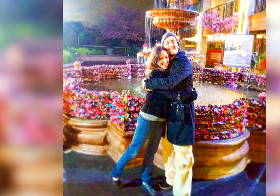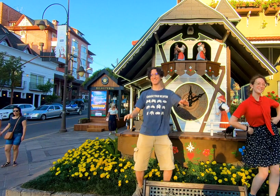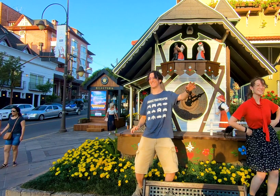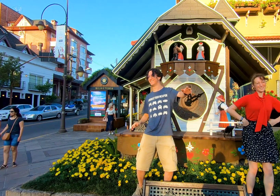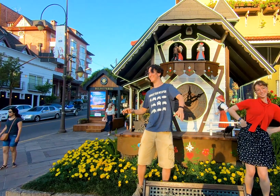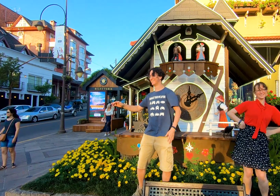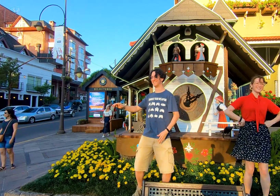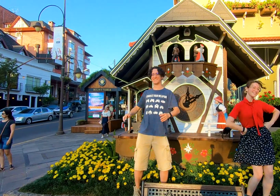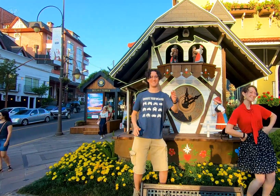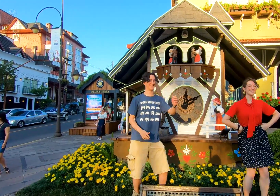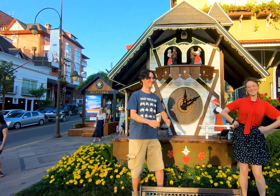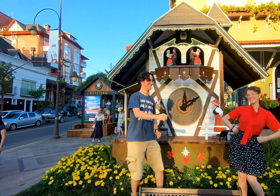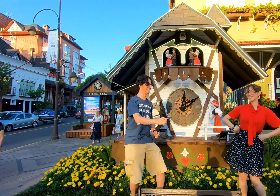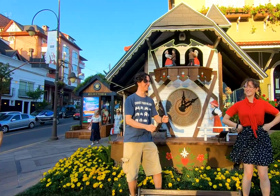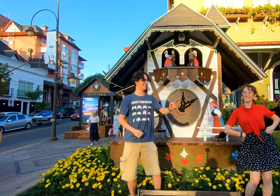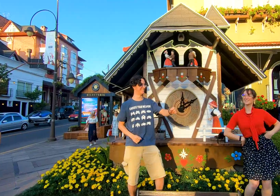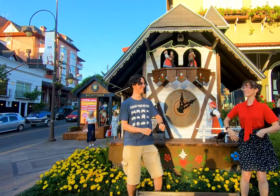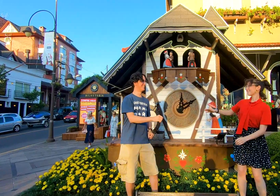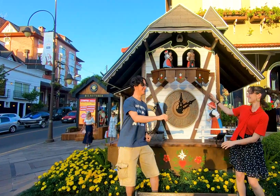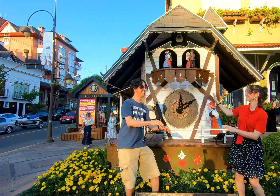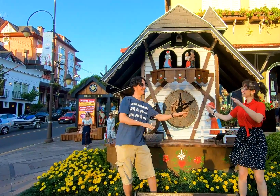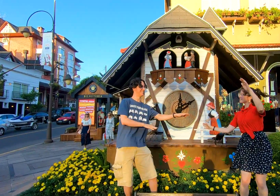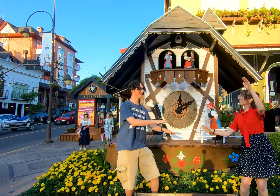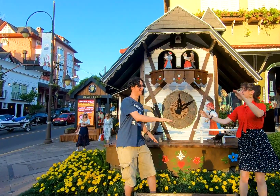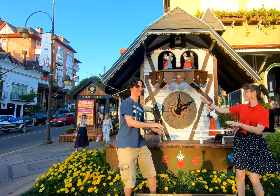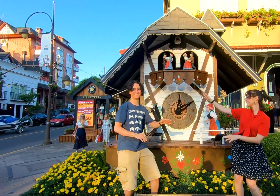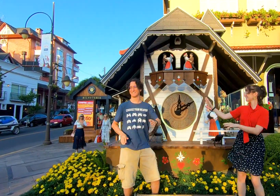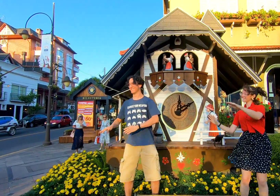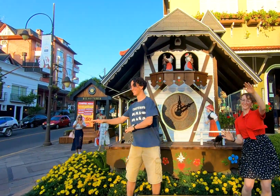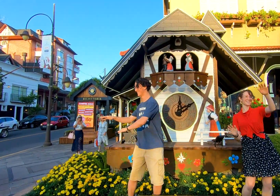Take a photo there in the service that is in front of a good store famous from here that I wanted friends